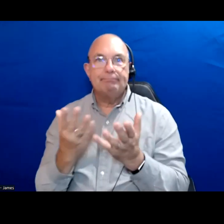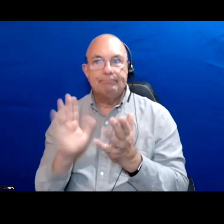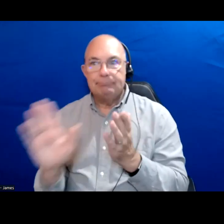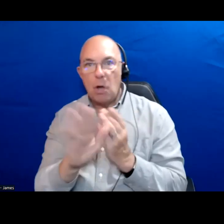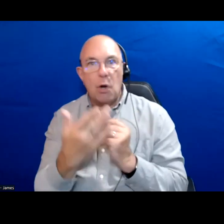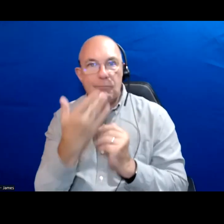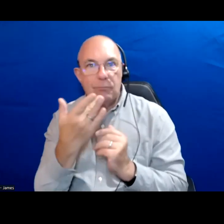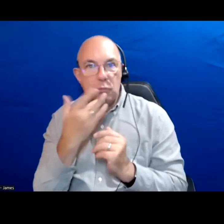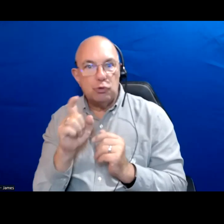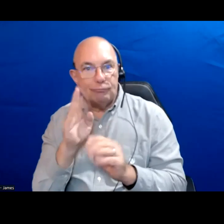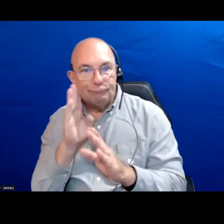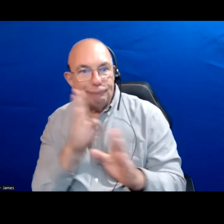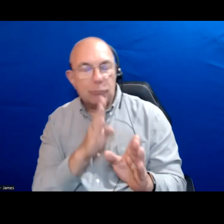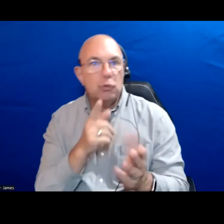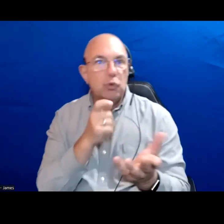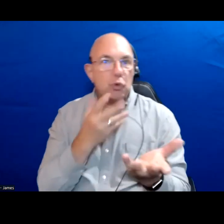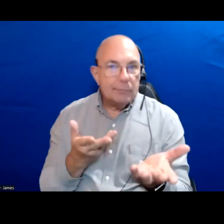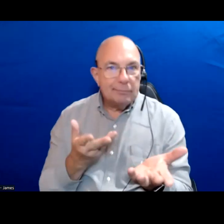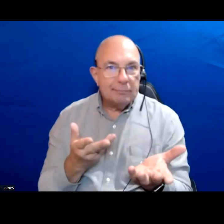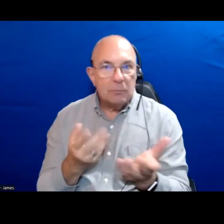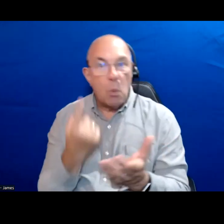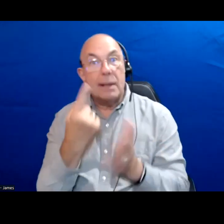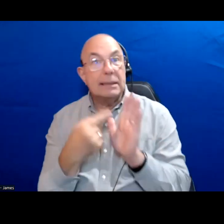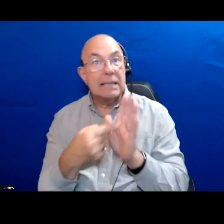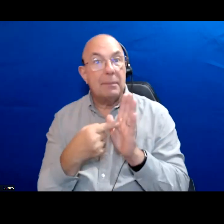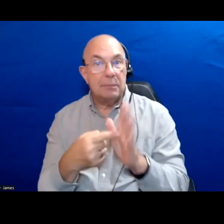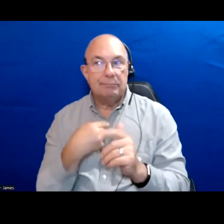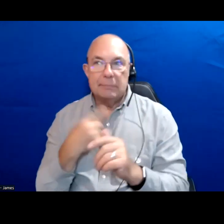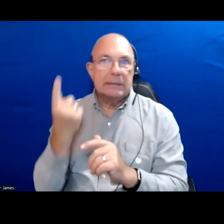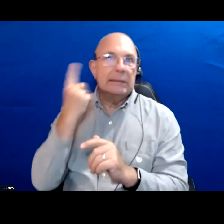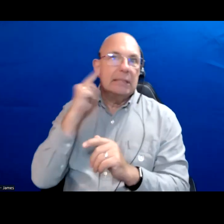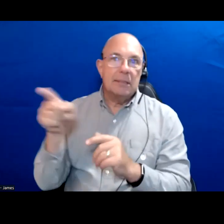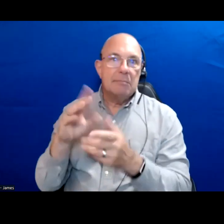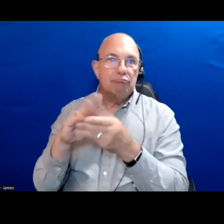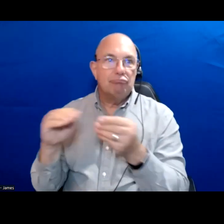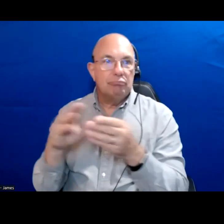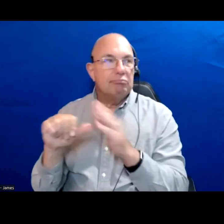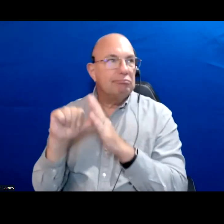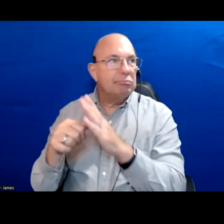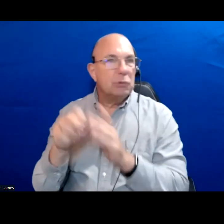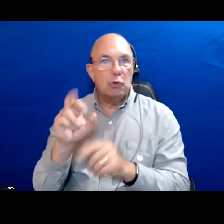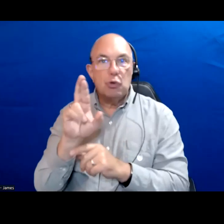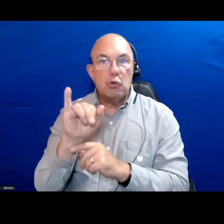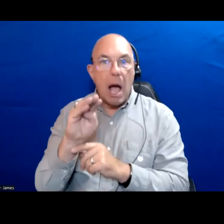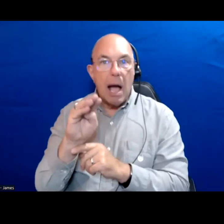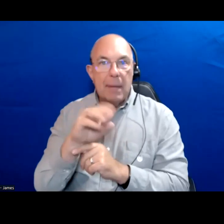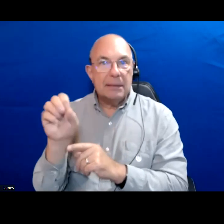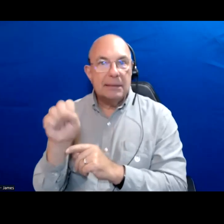Just an example when I hear candidates emphasizing things like crime and safety I think it is